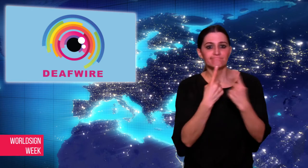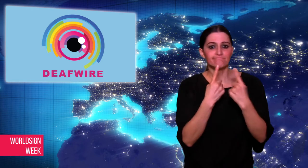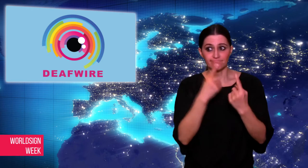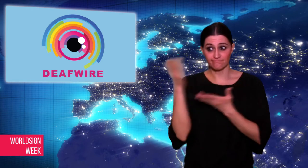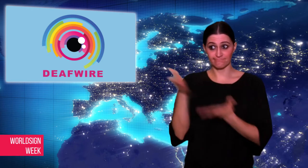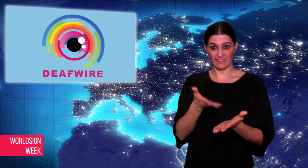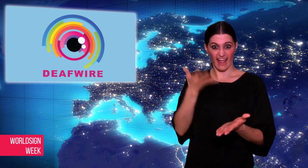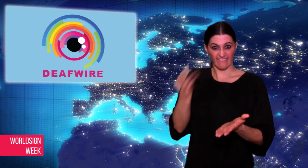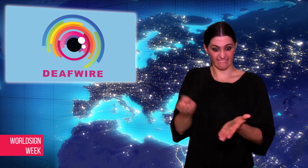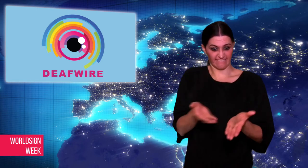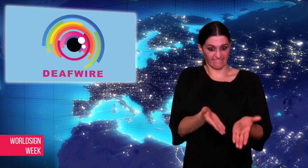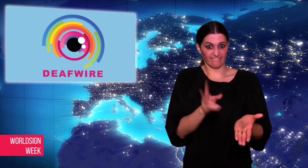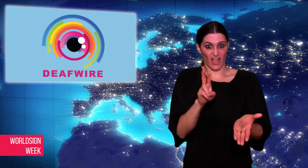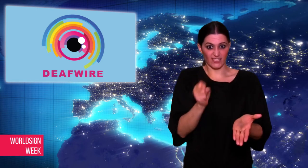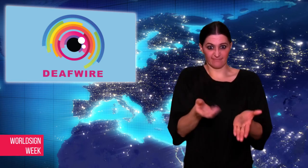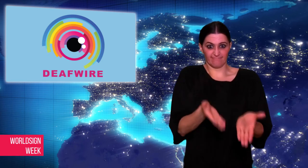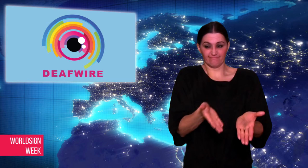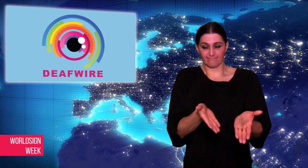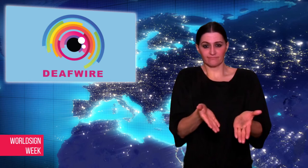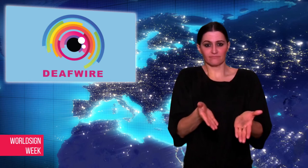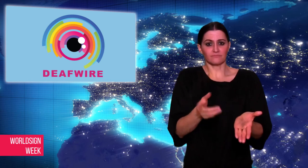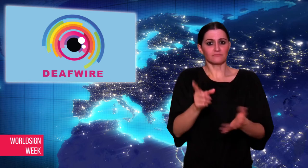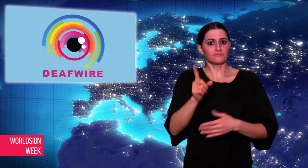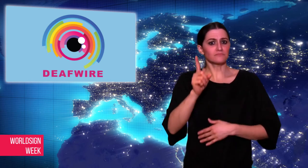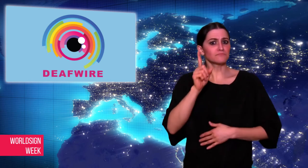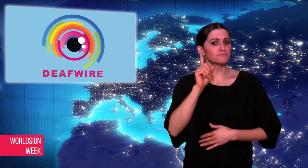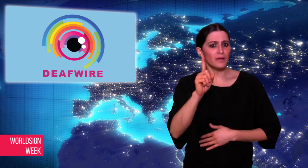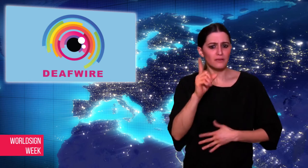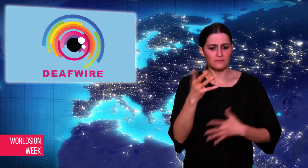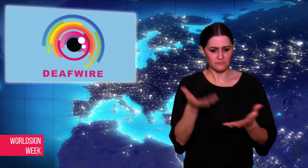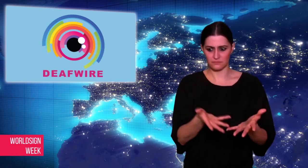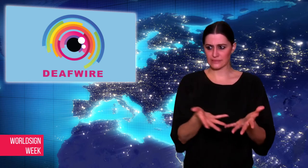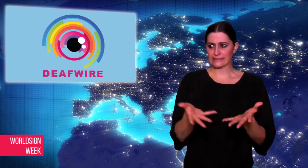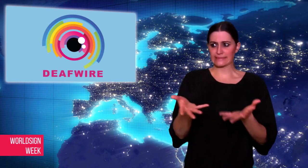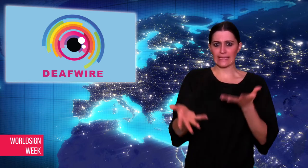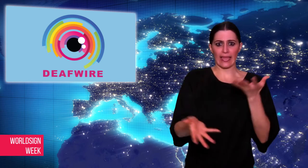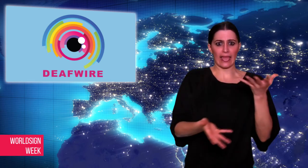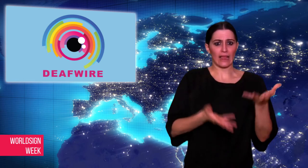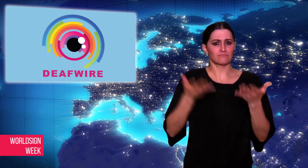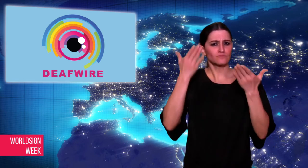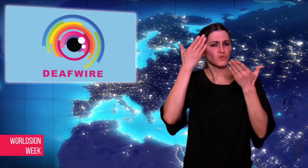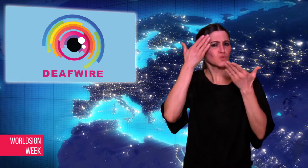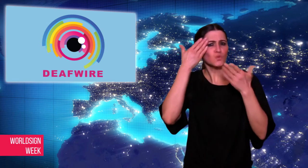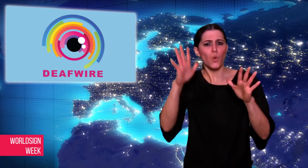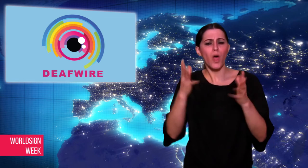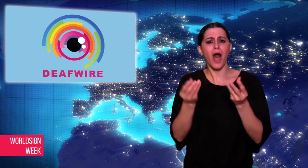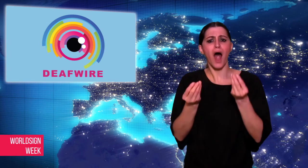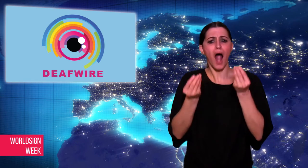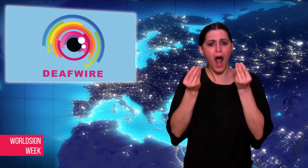demonstrate that the capability was in